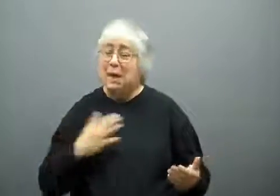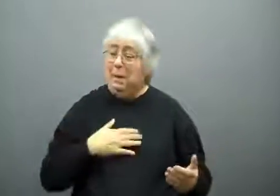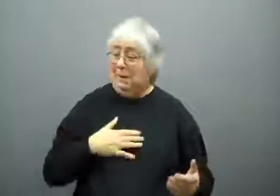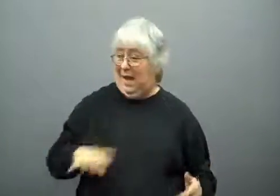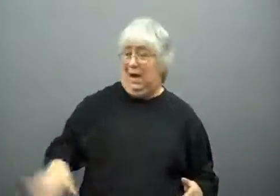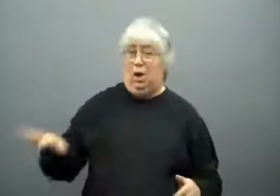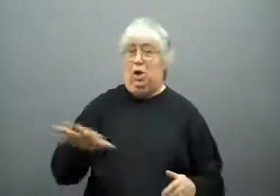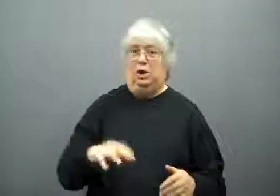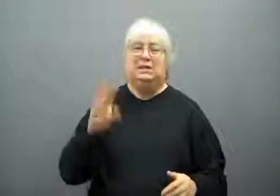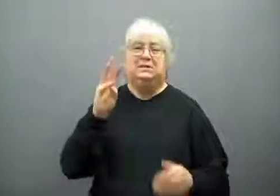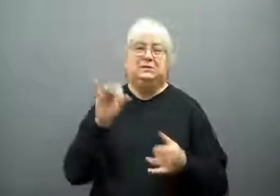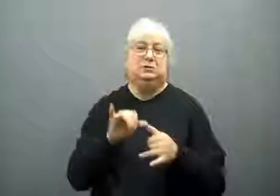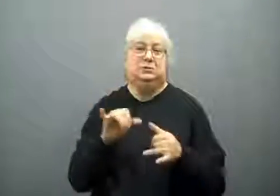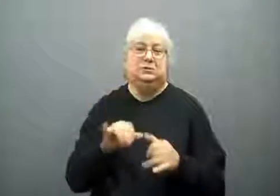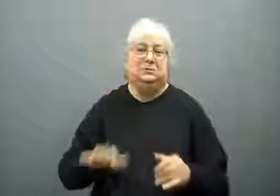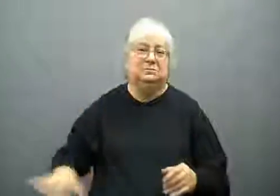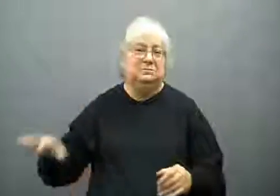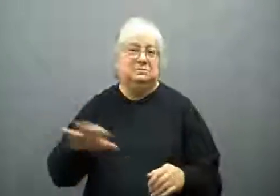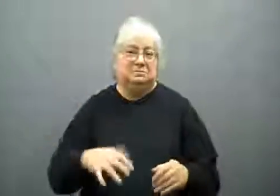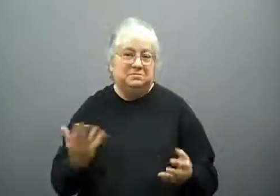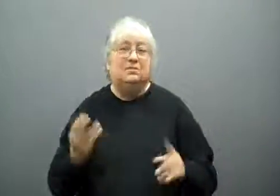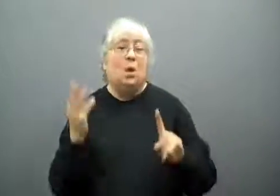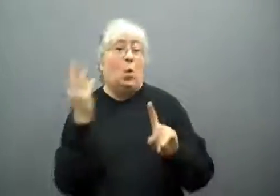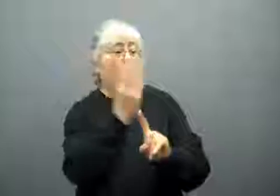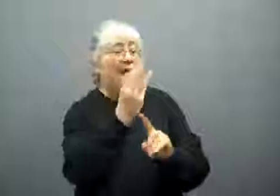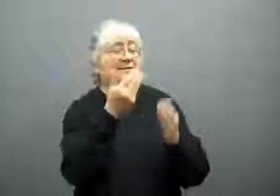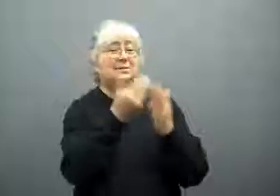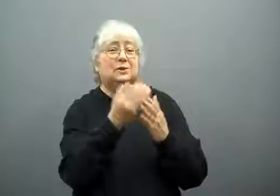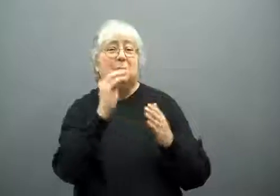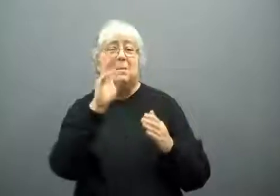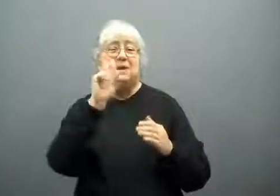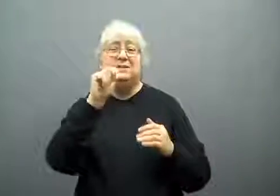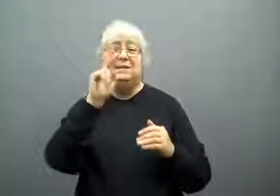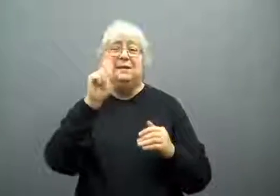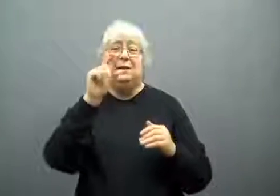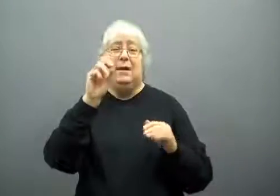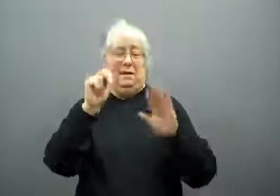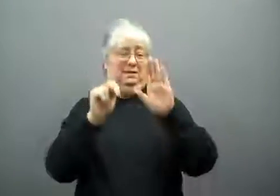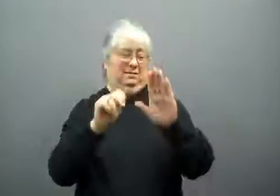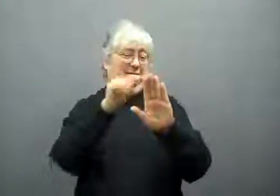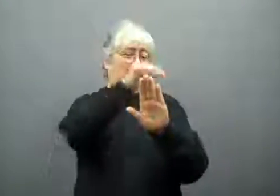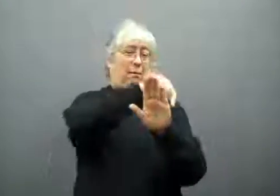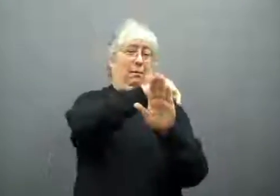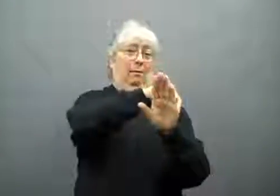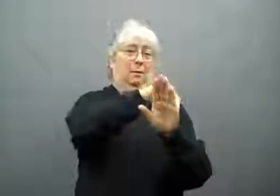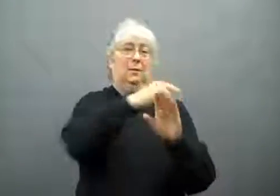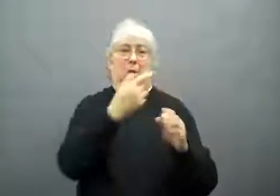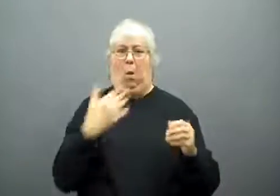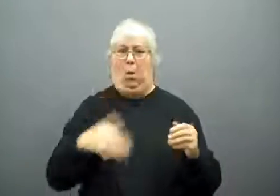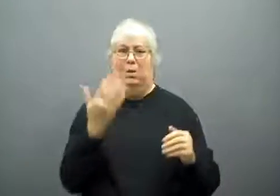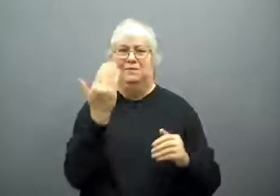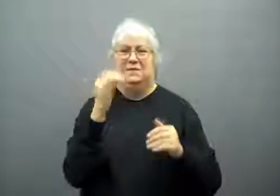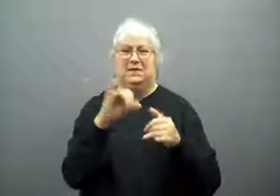In my area, we got six inches.